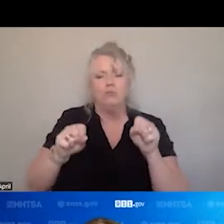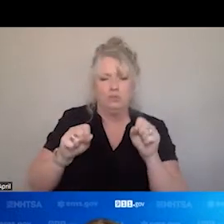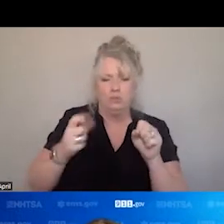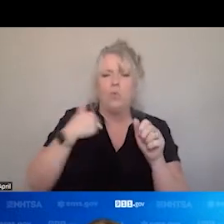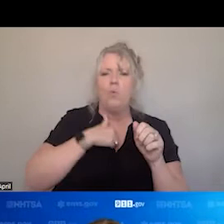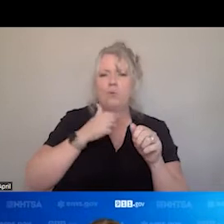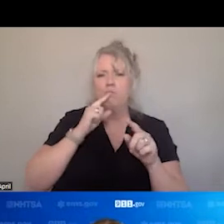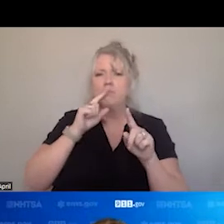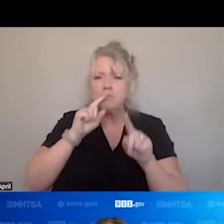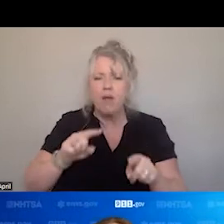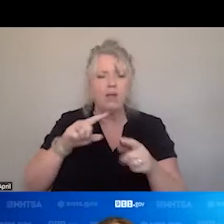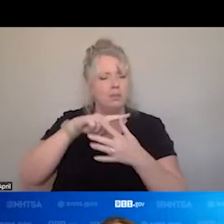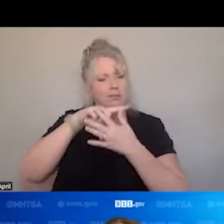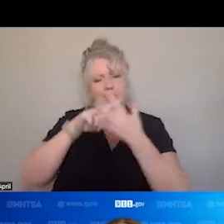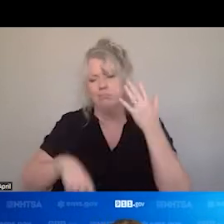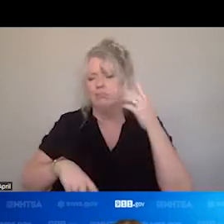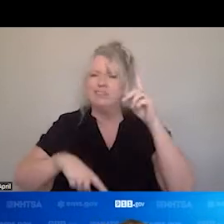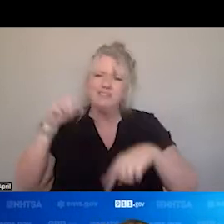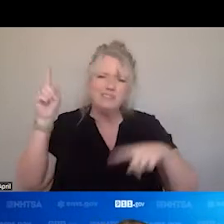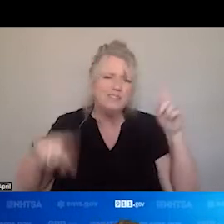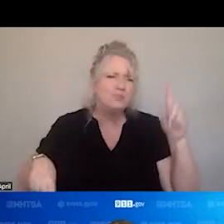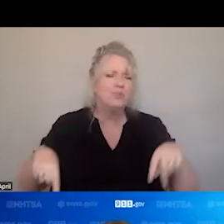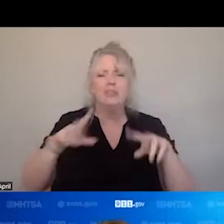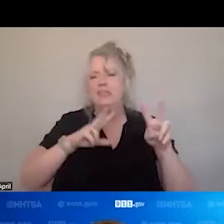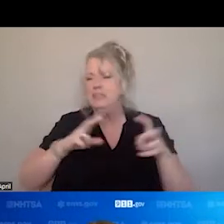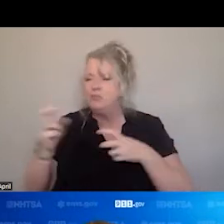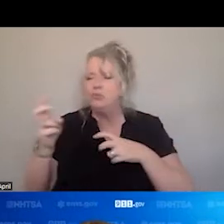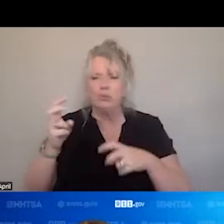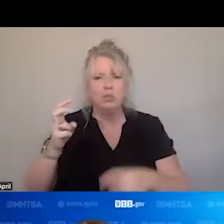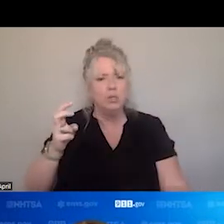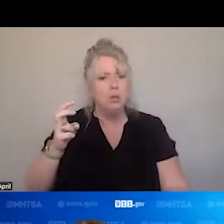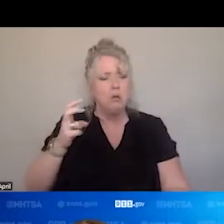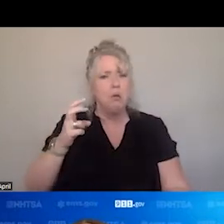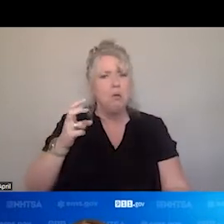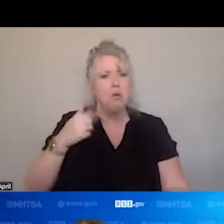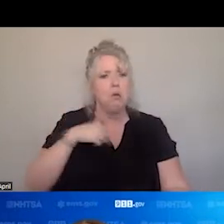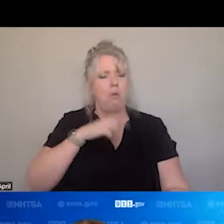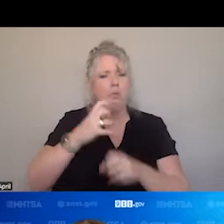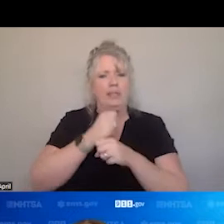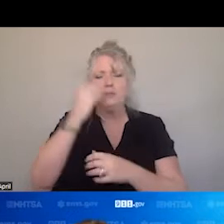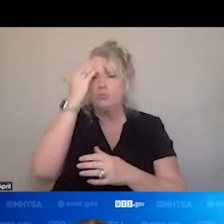TO ALL DIFFERENT, USE AND, INCIDENTS, SO WE GET TO KNOW SOME OF OUR POPULATION, WE ARE PART